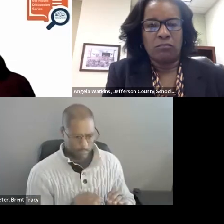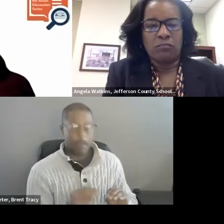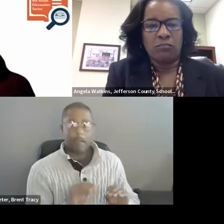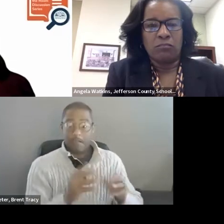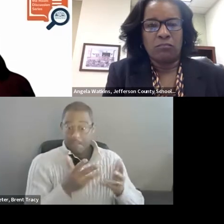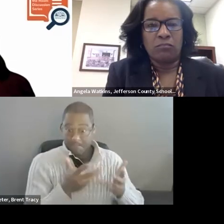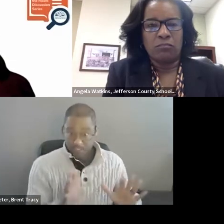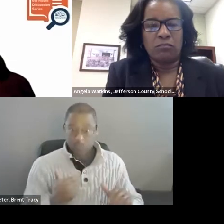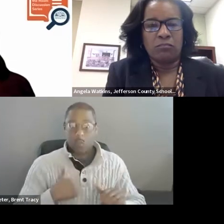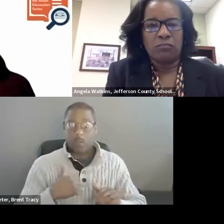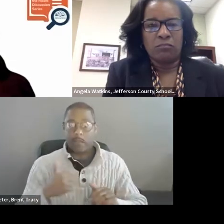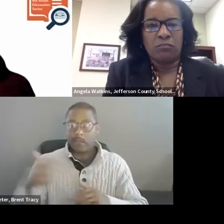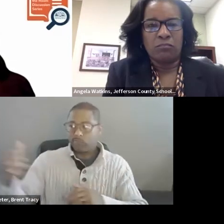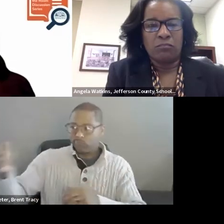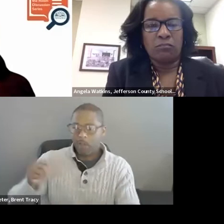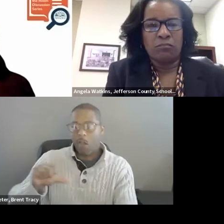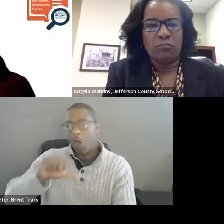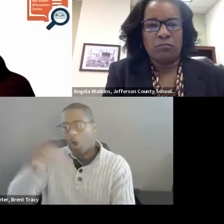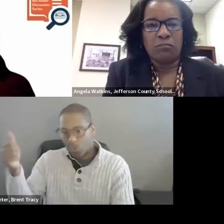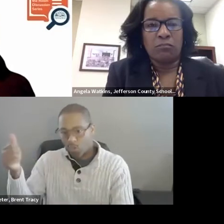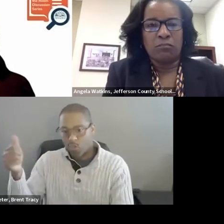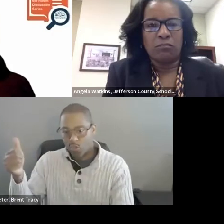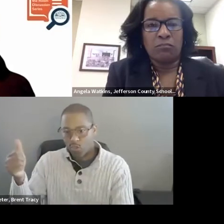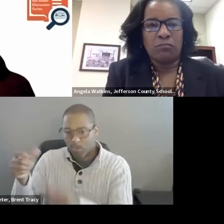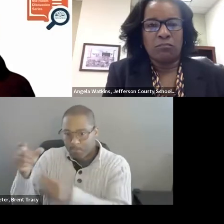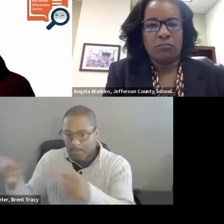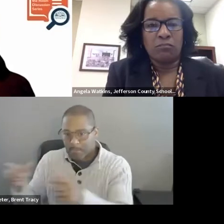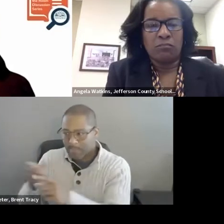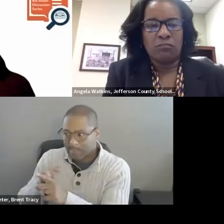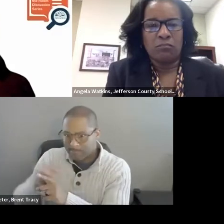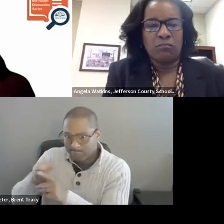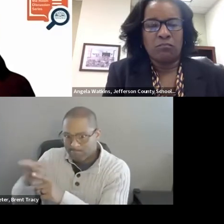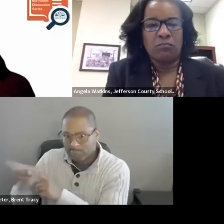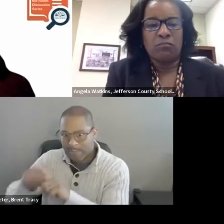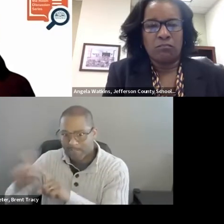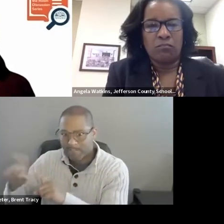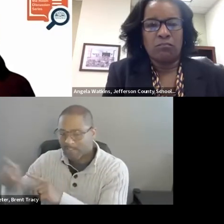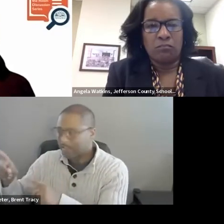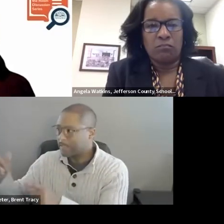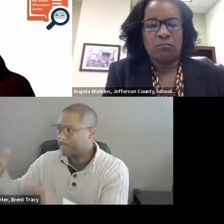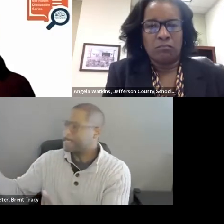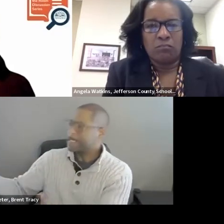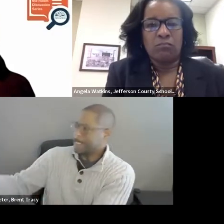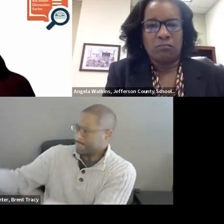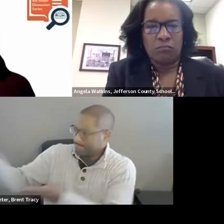it from an outside view. Is what was put together... Does it make sense? Is it clear?